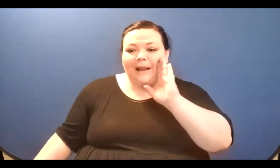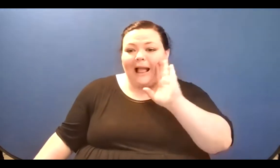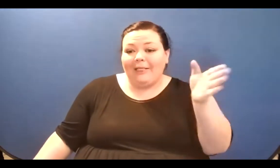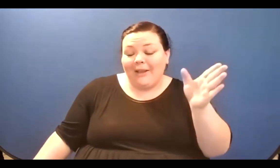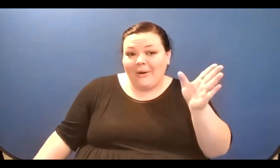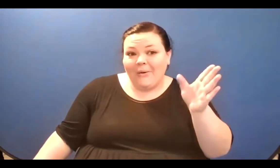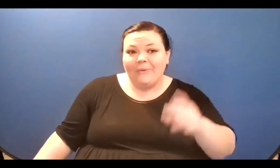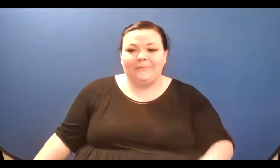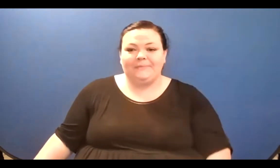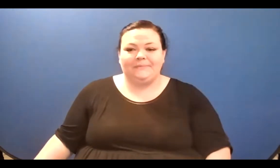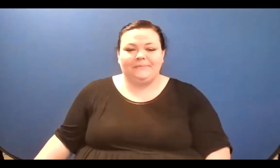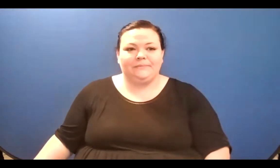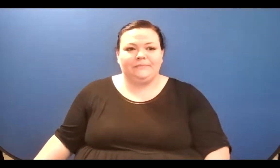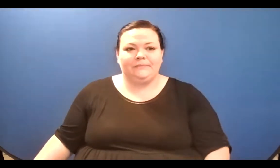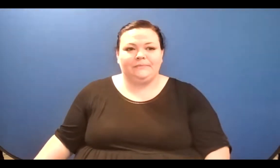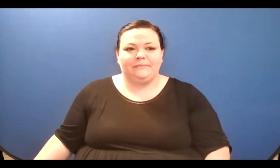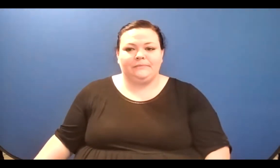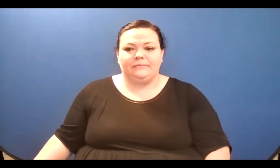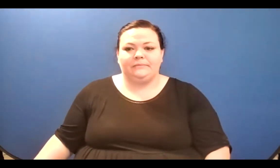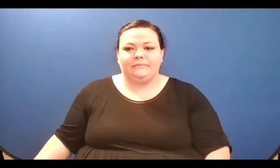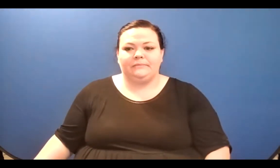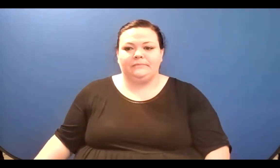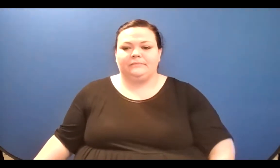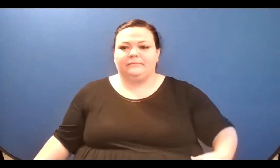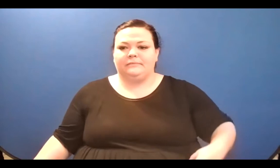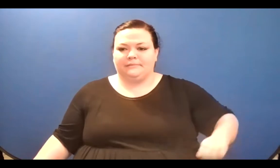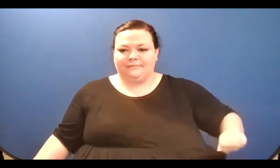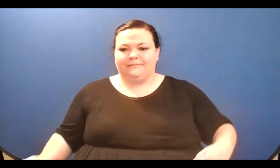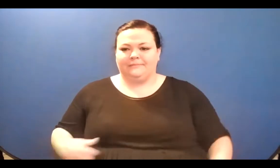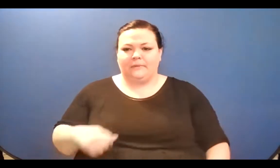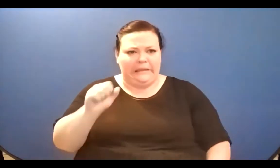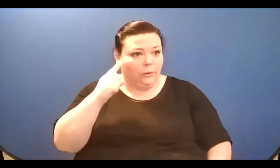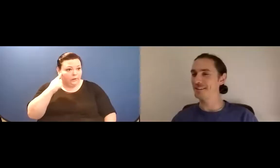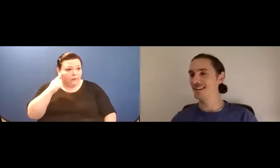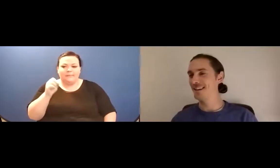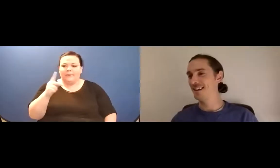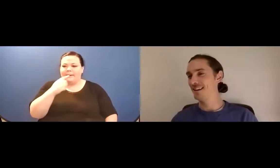I can at least give you a few seeds saved from last year's// green beans which grew